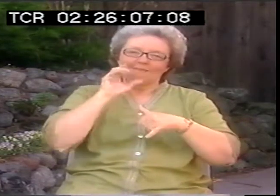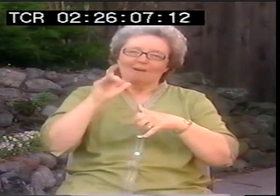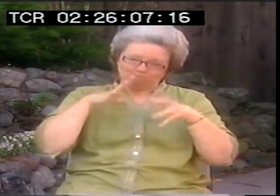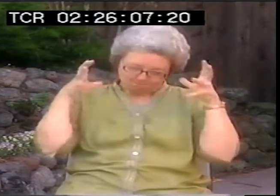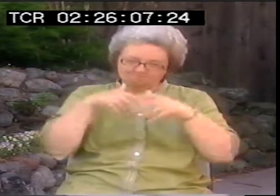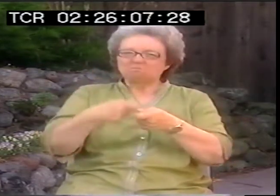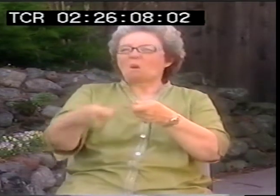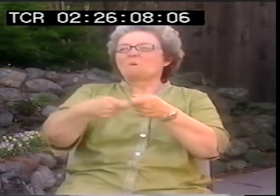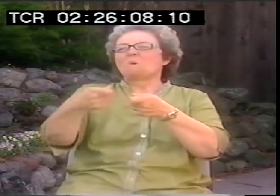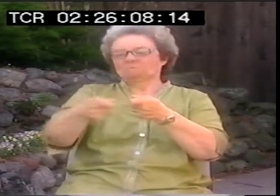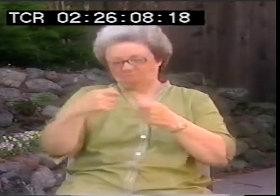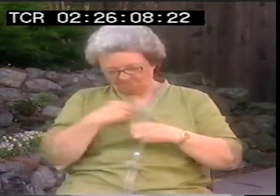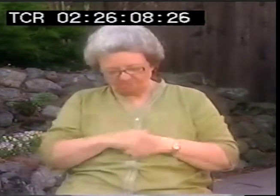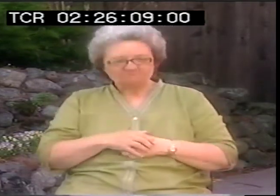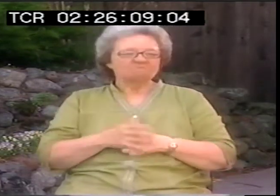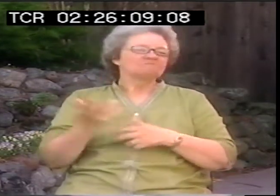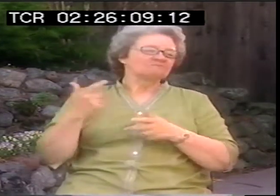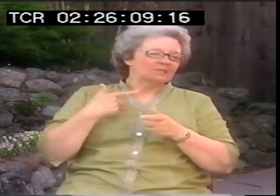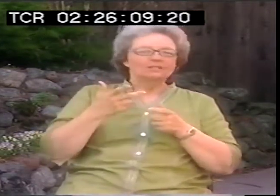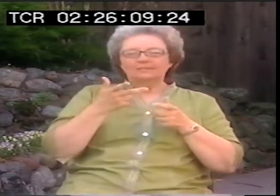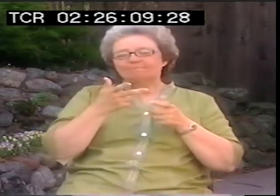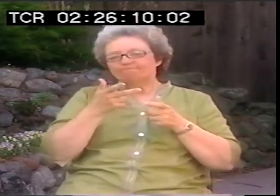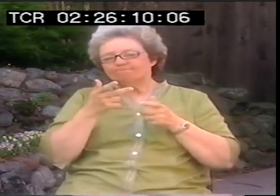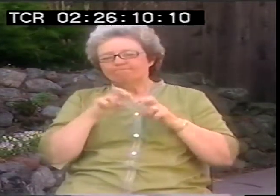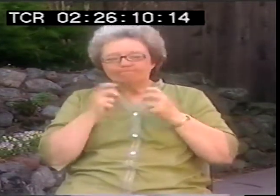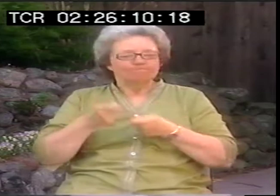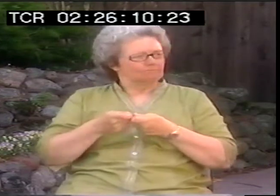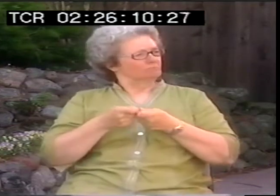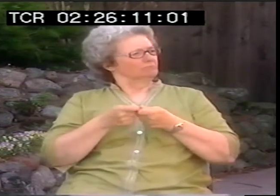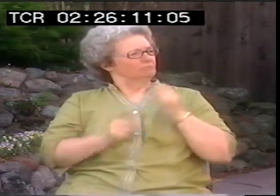And I went to play cards as I usually do.